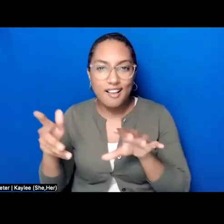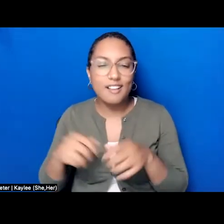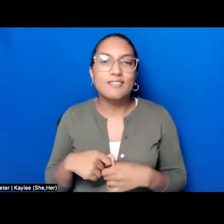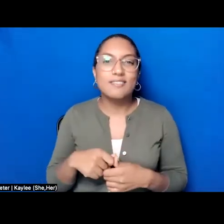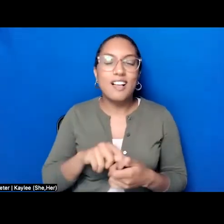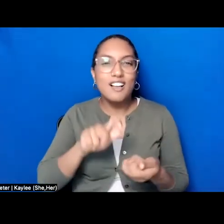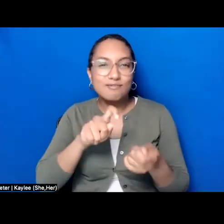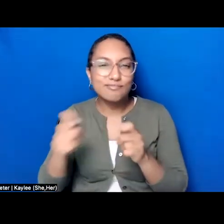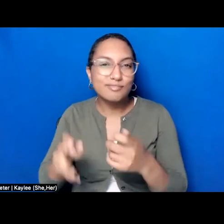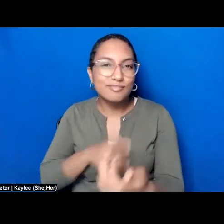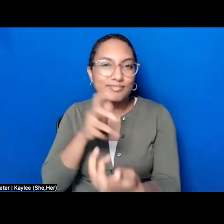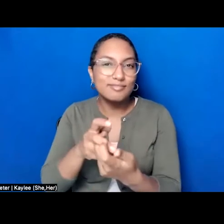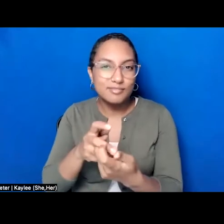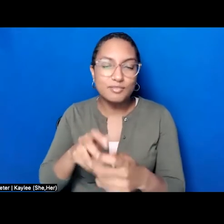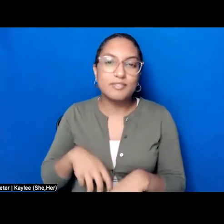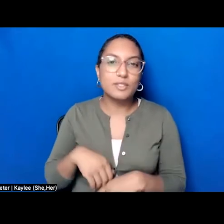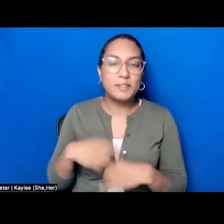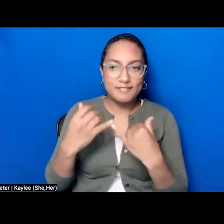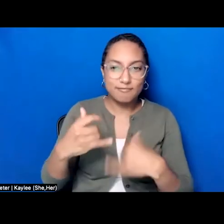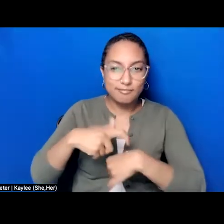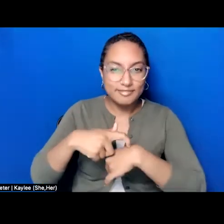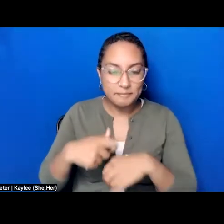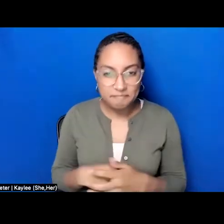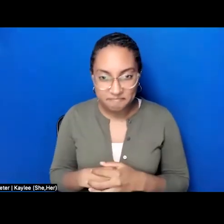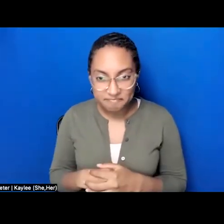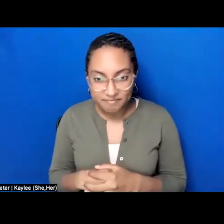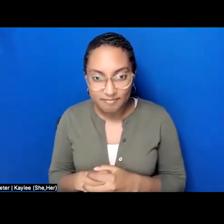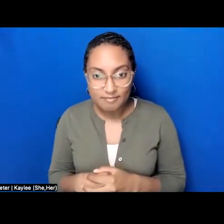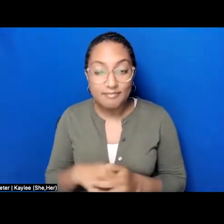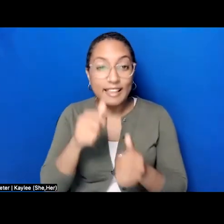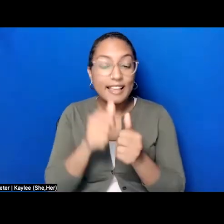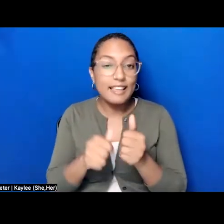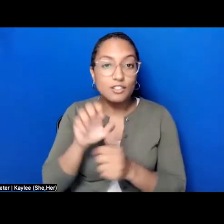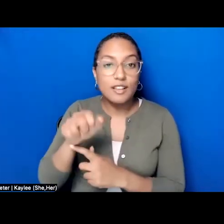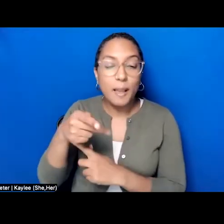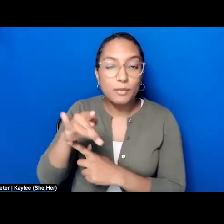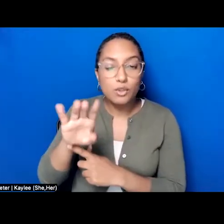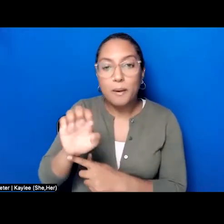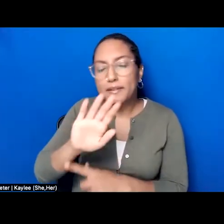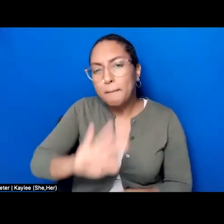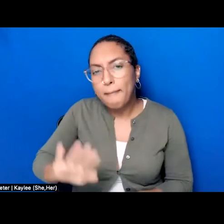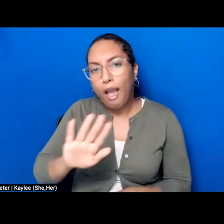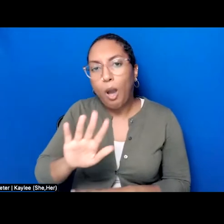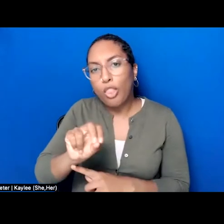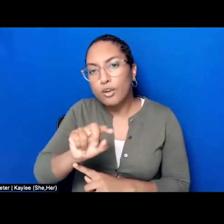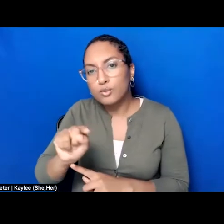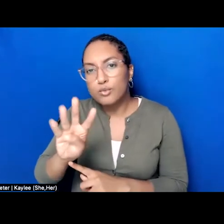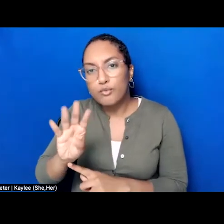Each episode is approximately 30 to 45 minutes long, and we hope each of our of our five-part